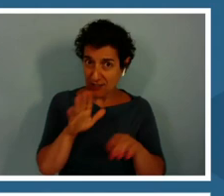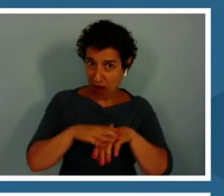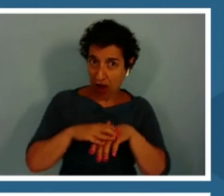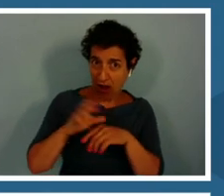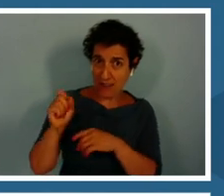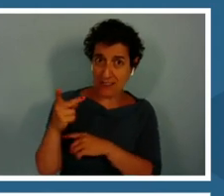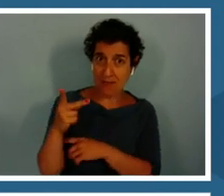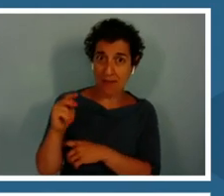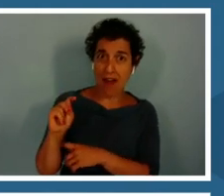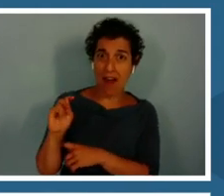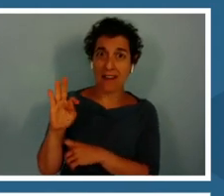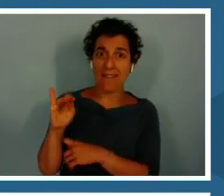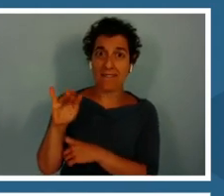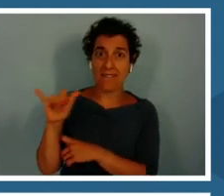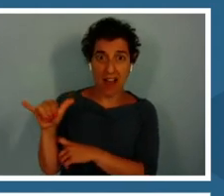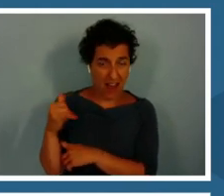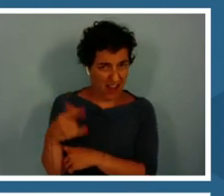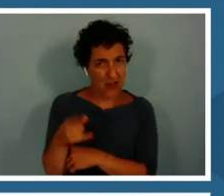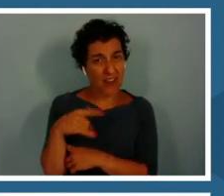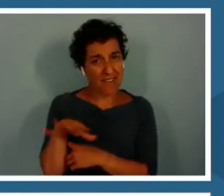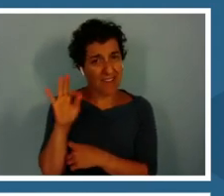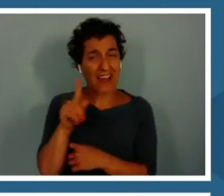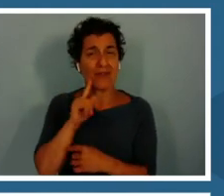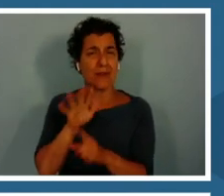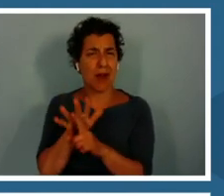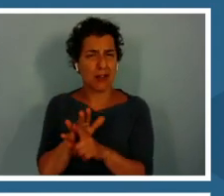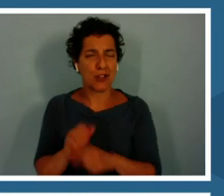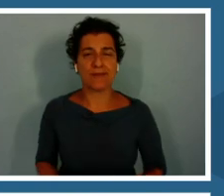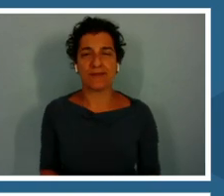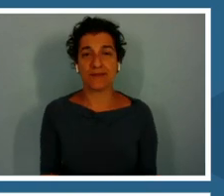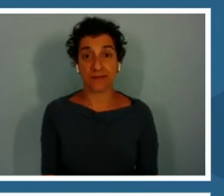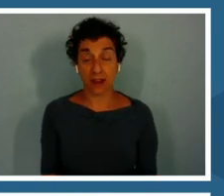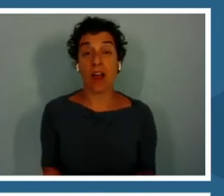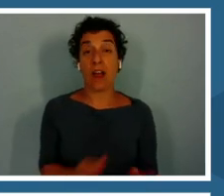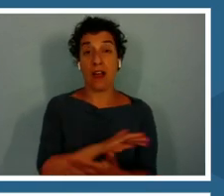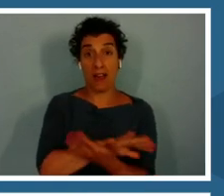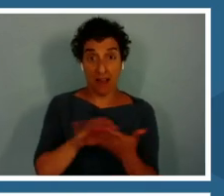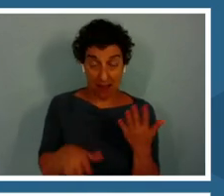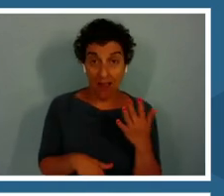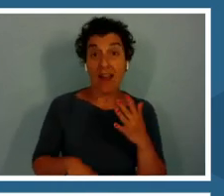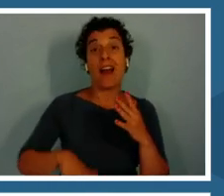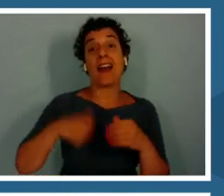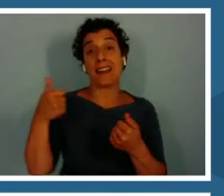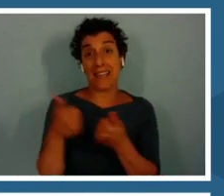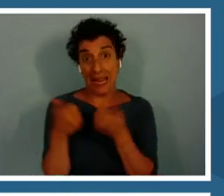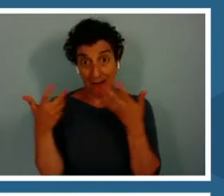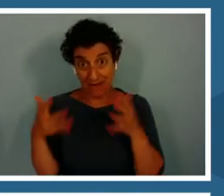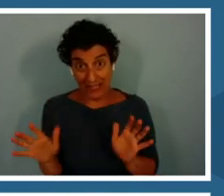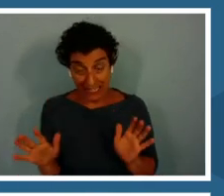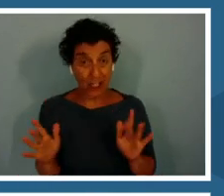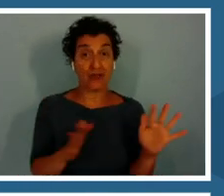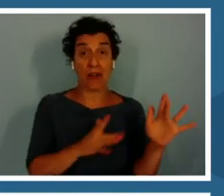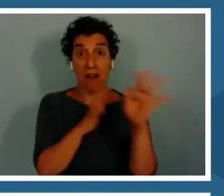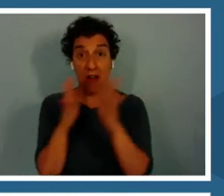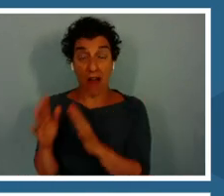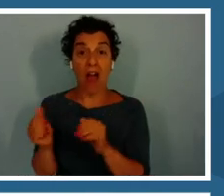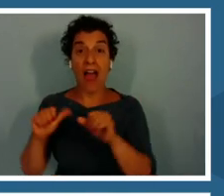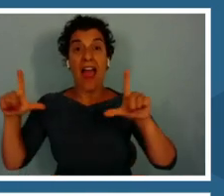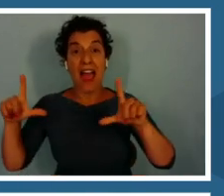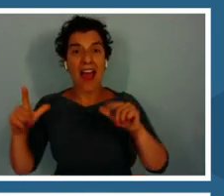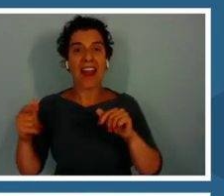One they are done with all of that, they found the sea life and the game ends.